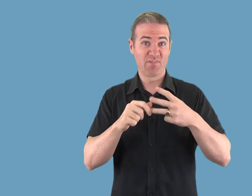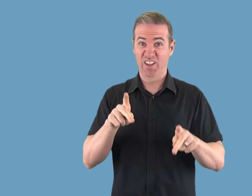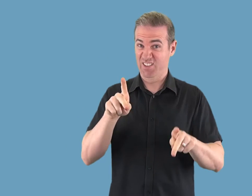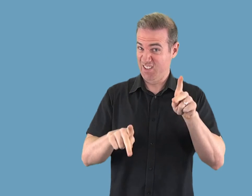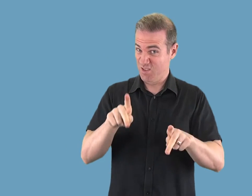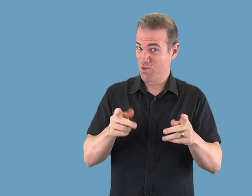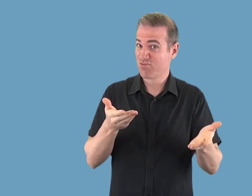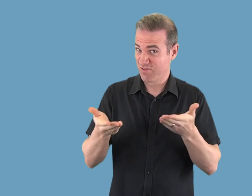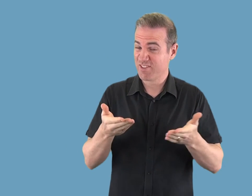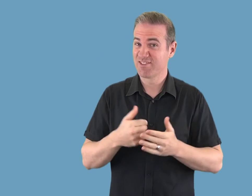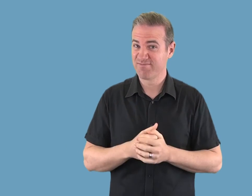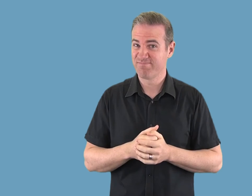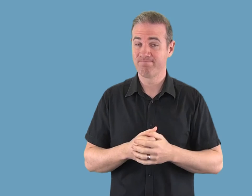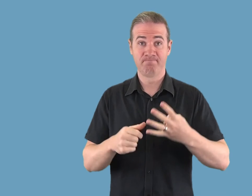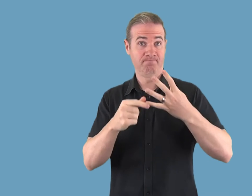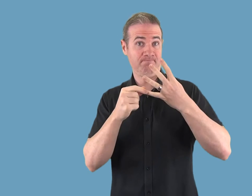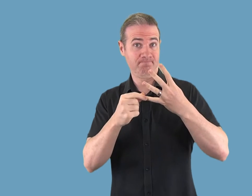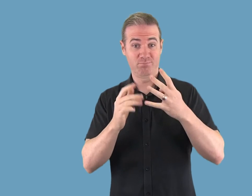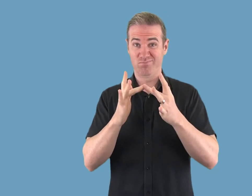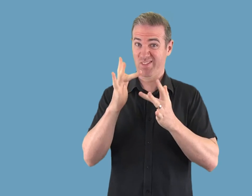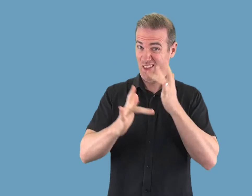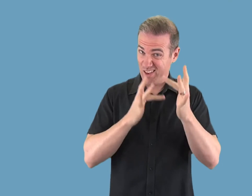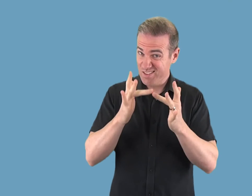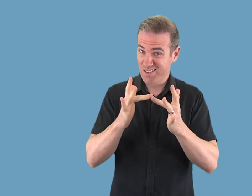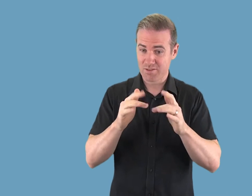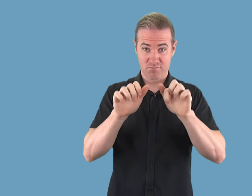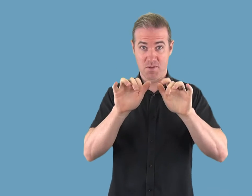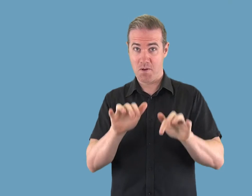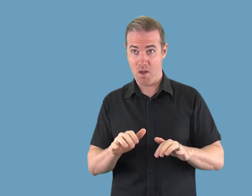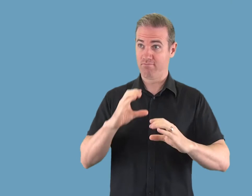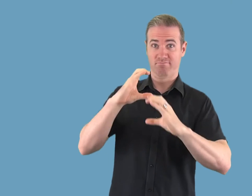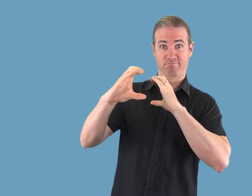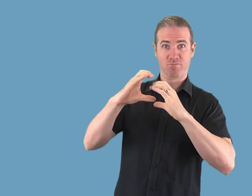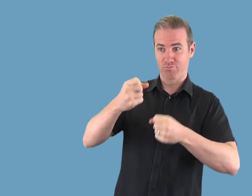teletypewriter and web text services for people who need to